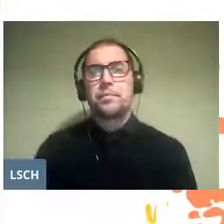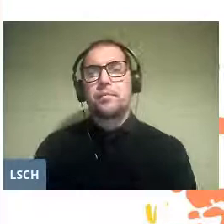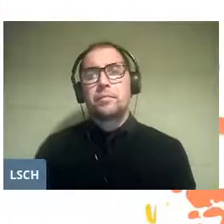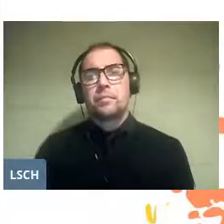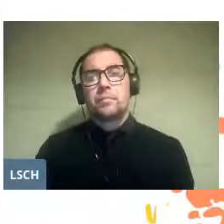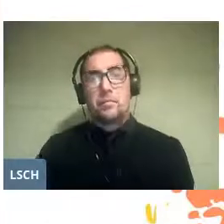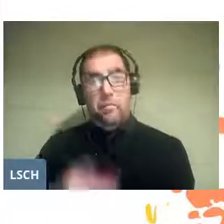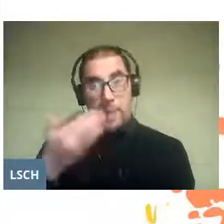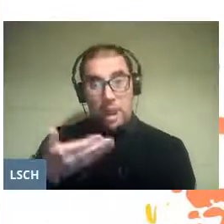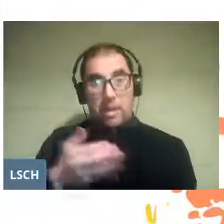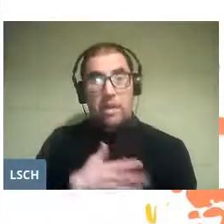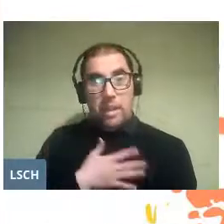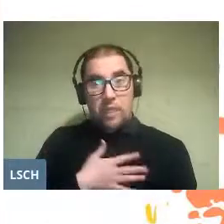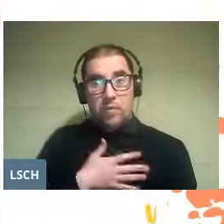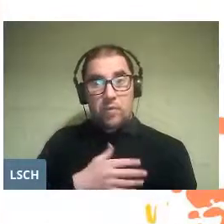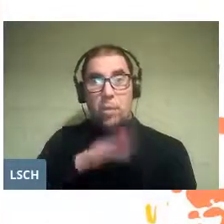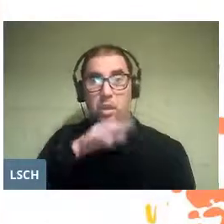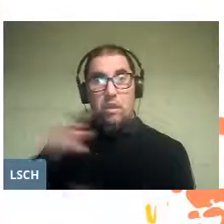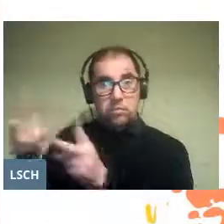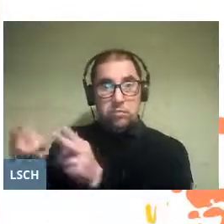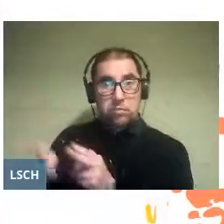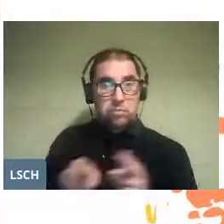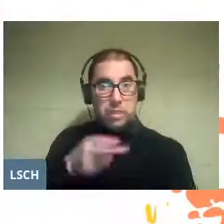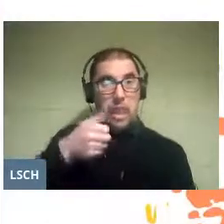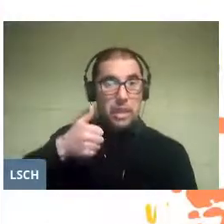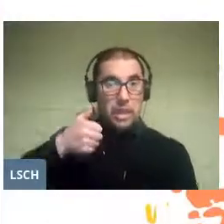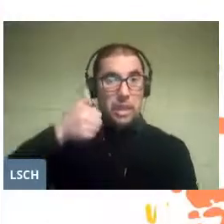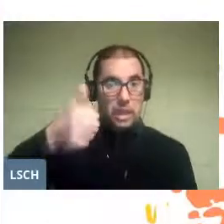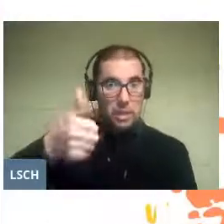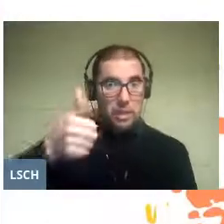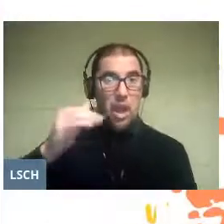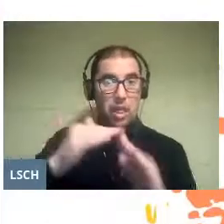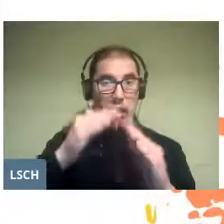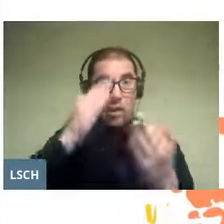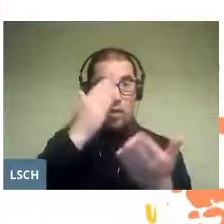And now I want to quote the choir director of